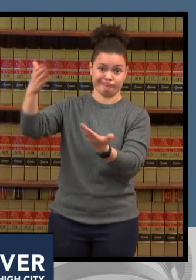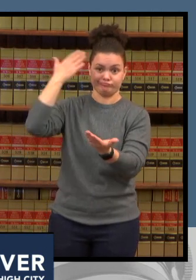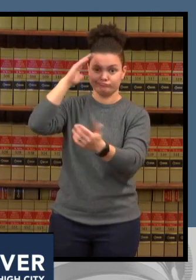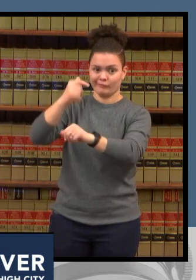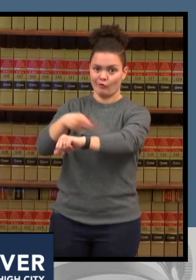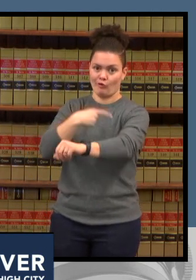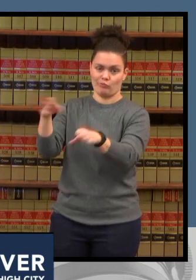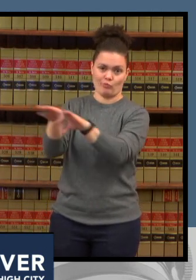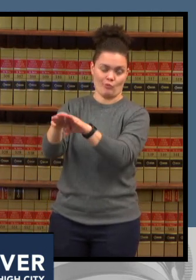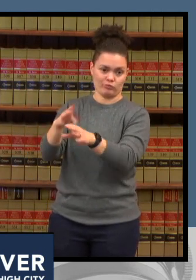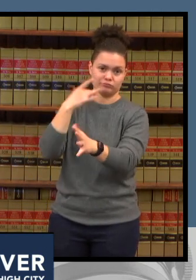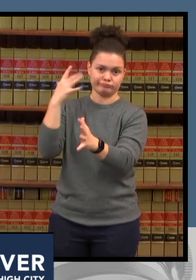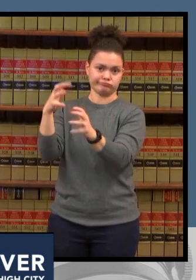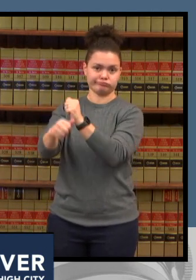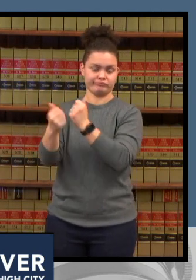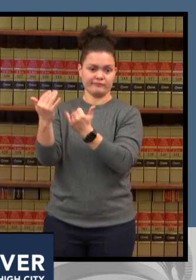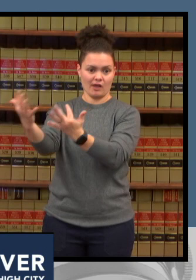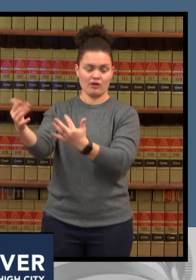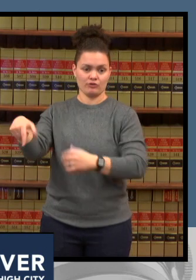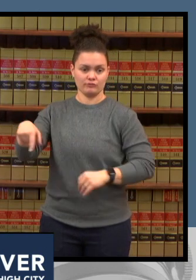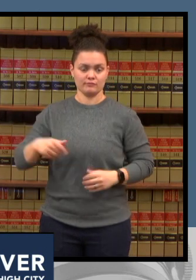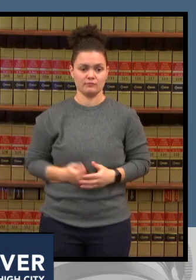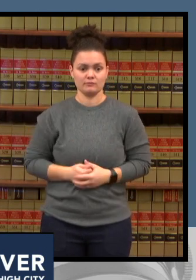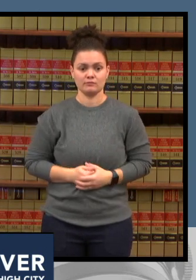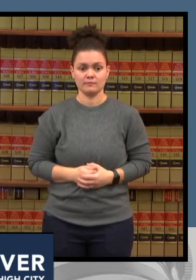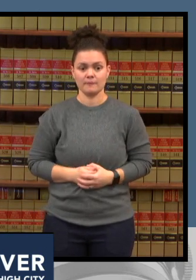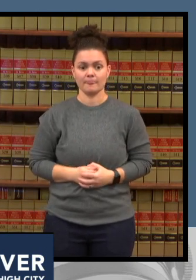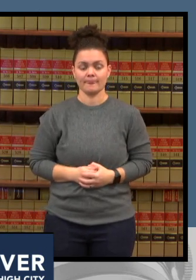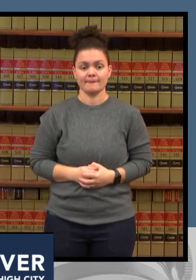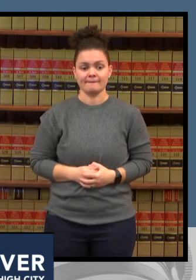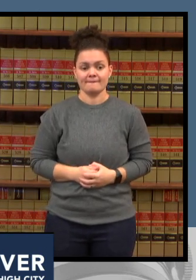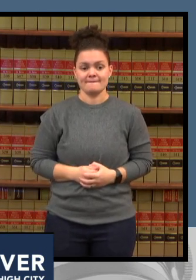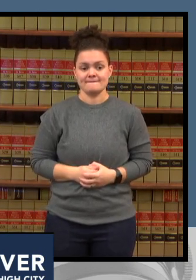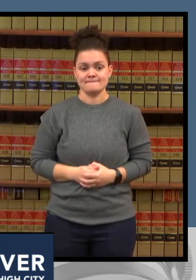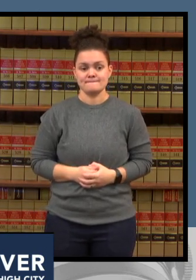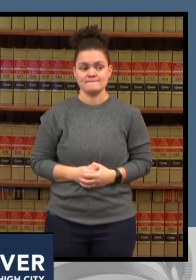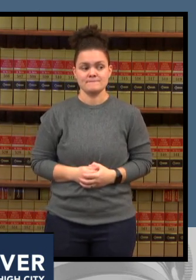myself and my counterpart or from boulder county public health and constant contact